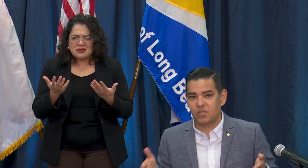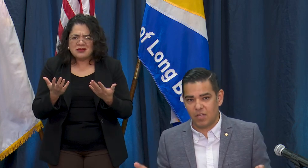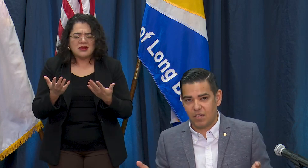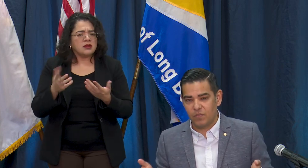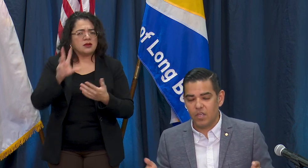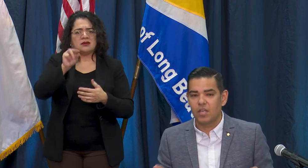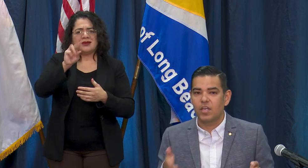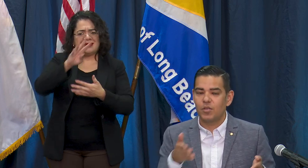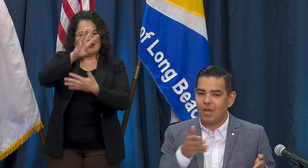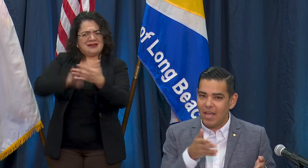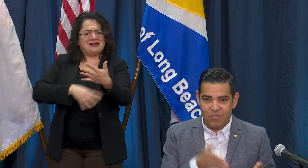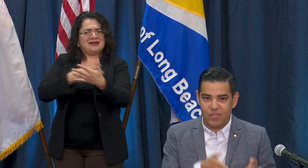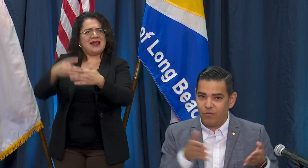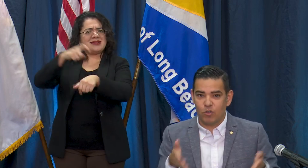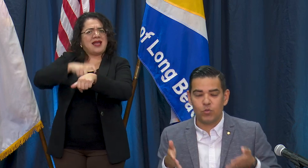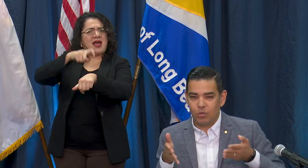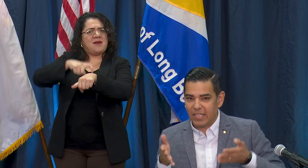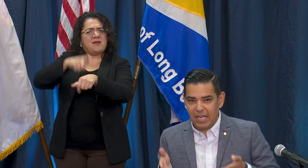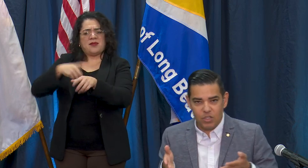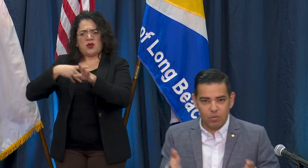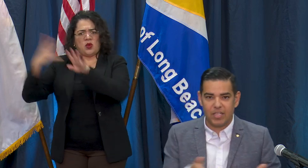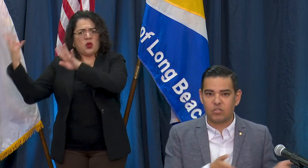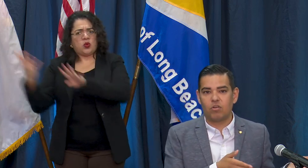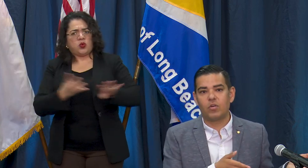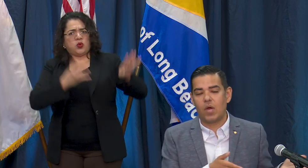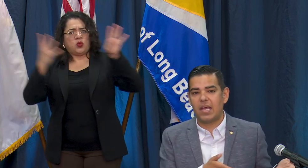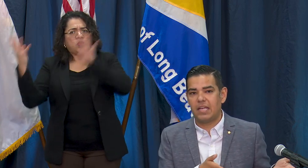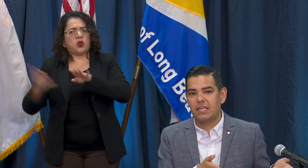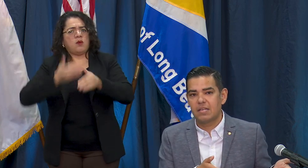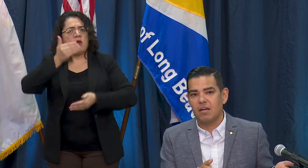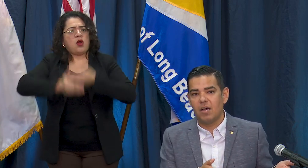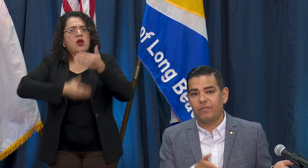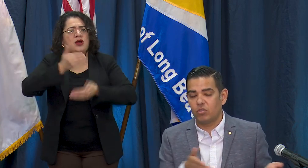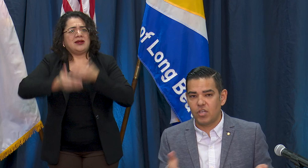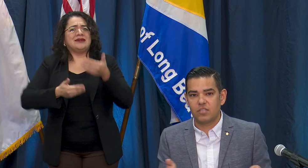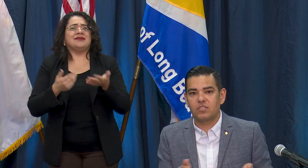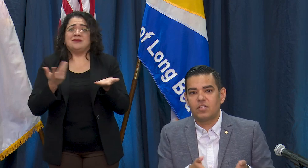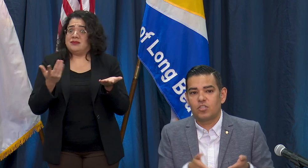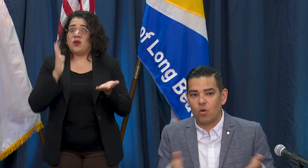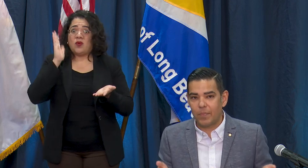slot you and folks you will get you will get turned away if you just show up